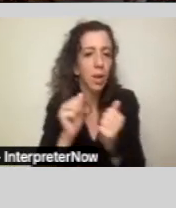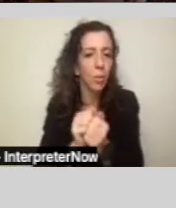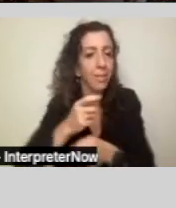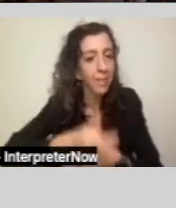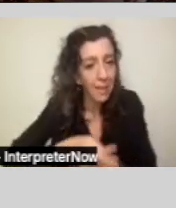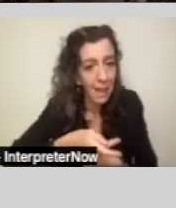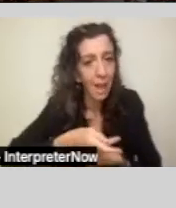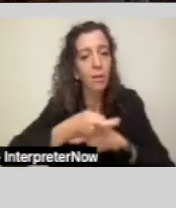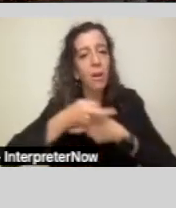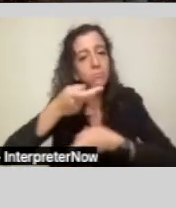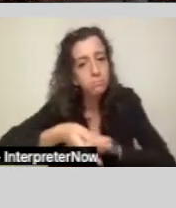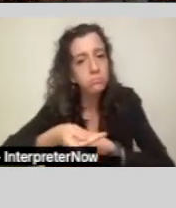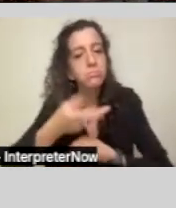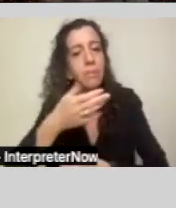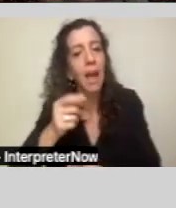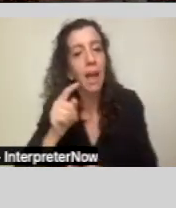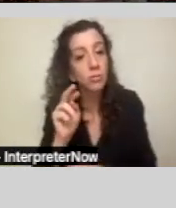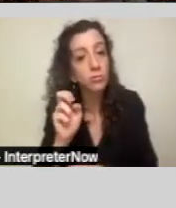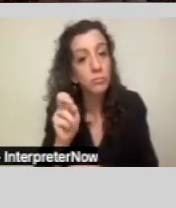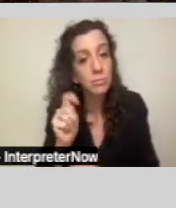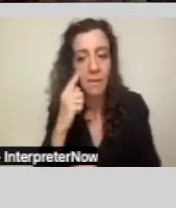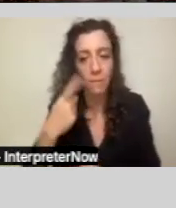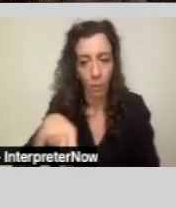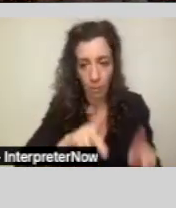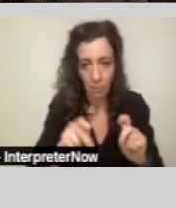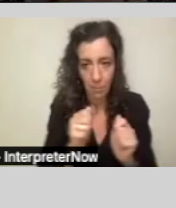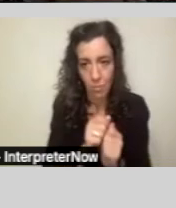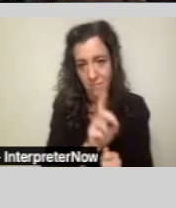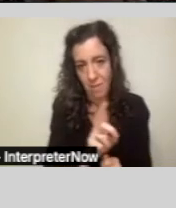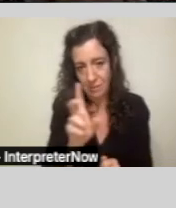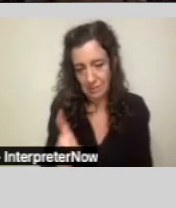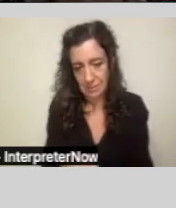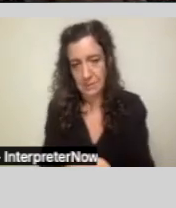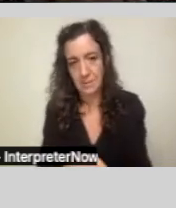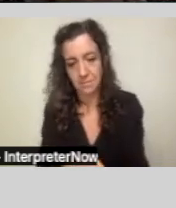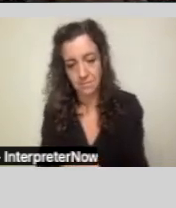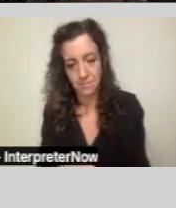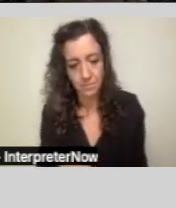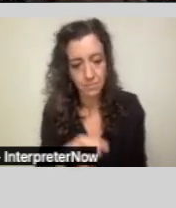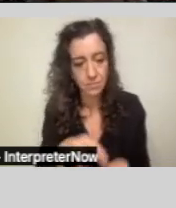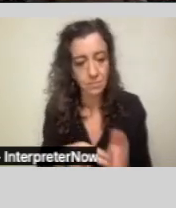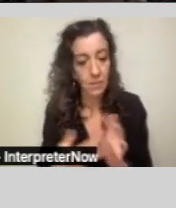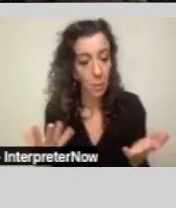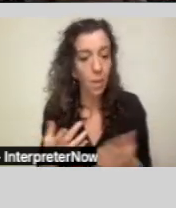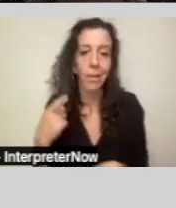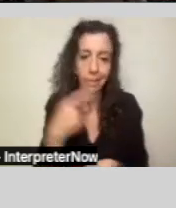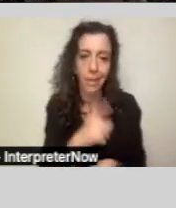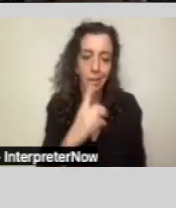treatment of people with developmental disabilities. In other words, the buck stops with them.